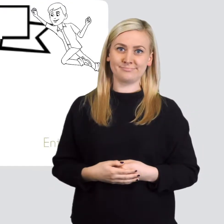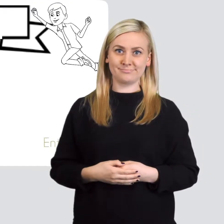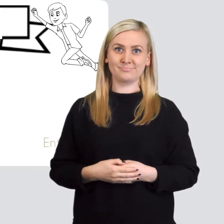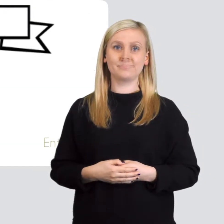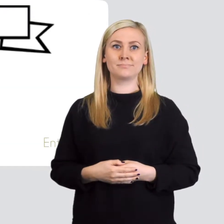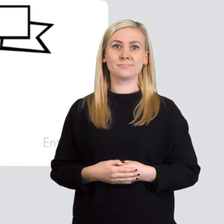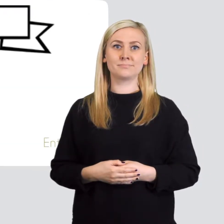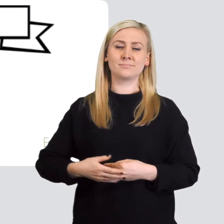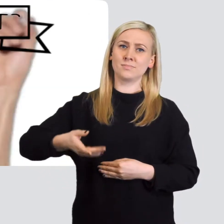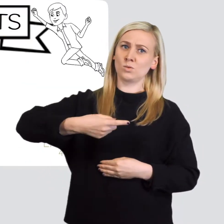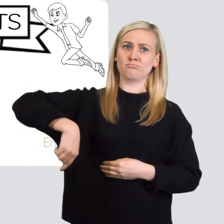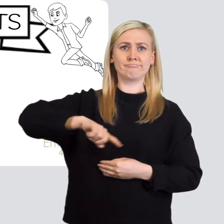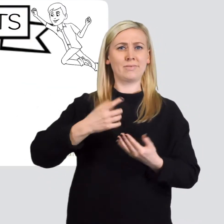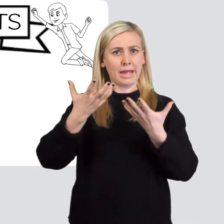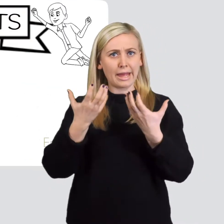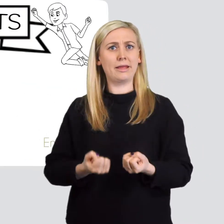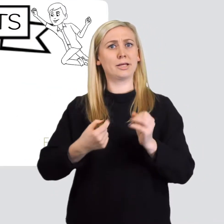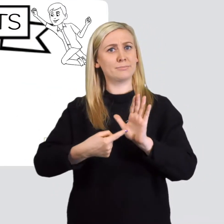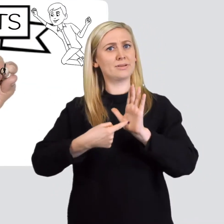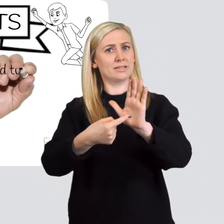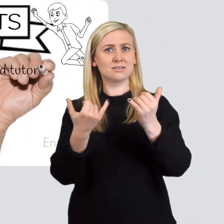OUR OUTPUTS